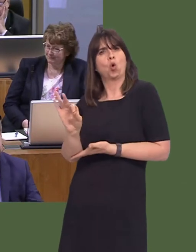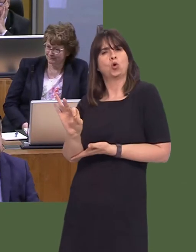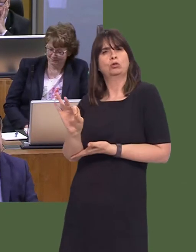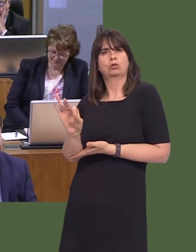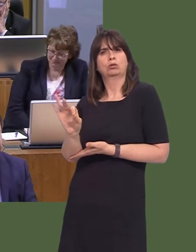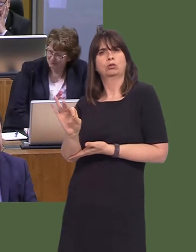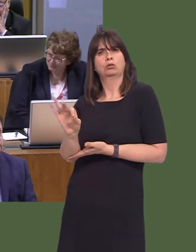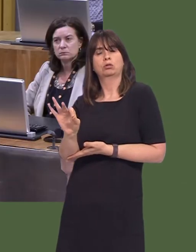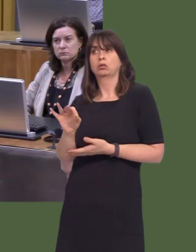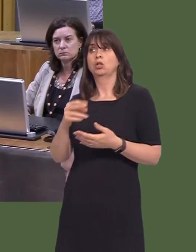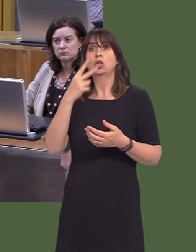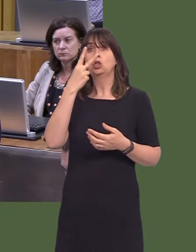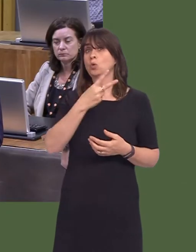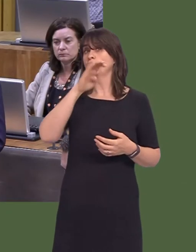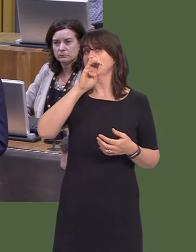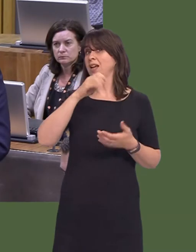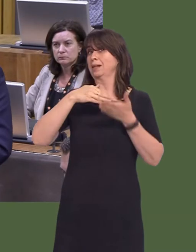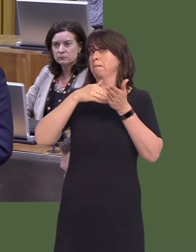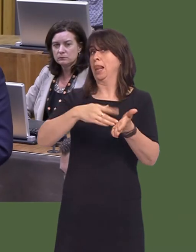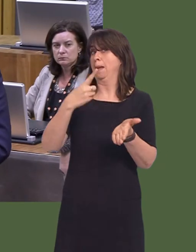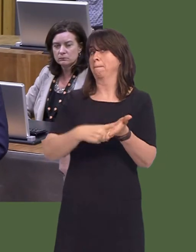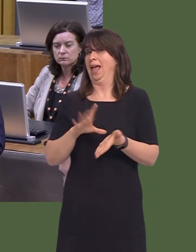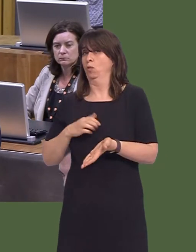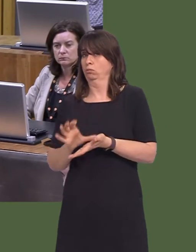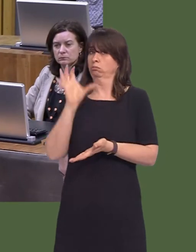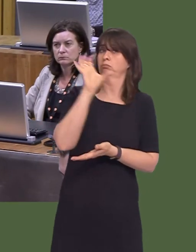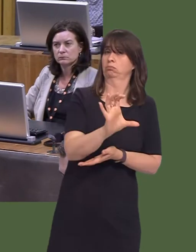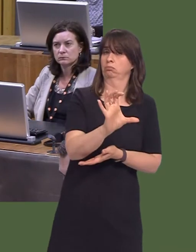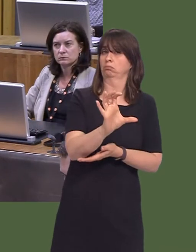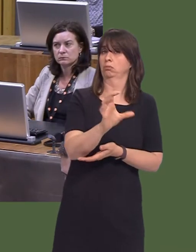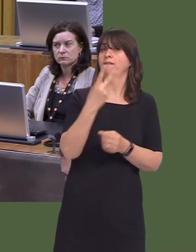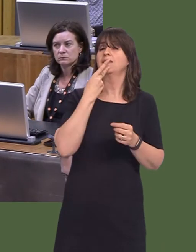It's a £290 million investment in the second phase. That will support the construction